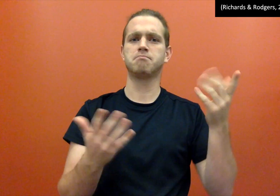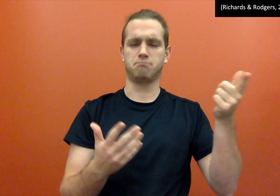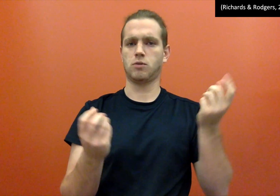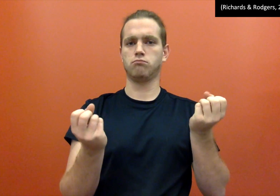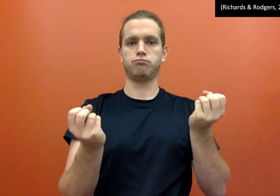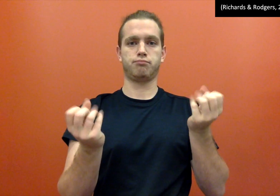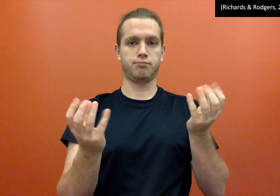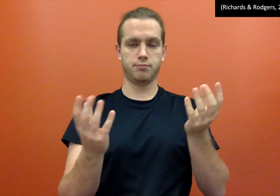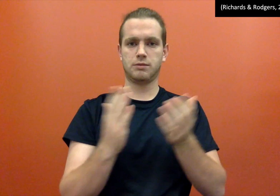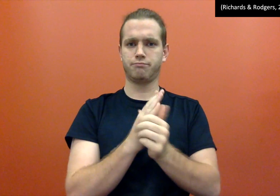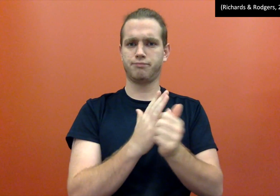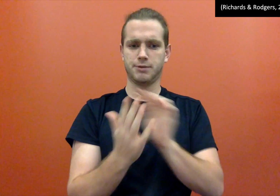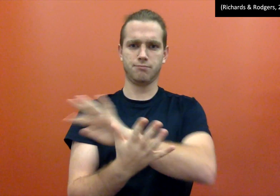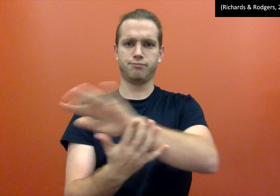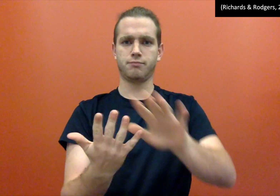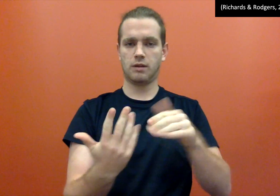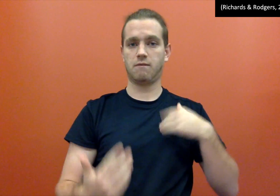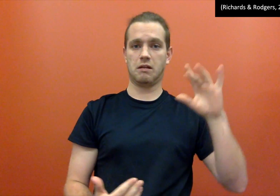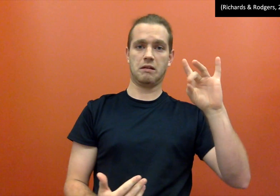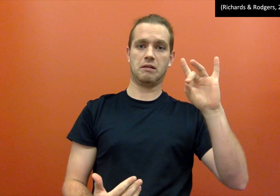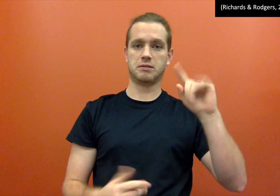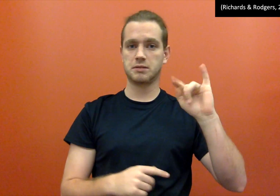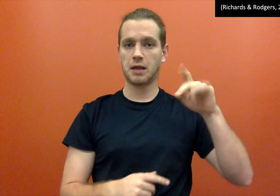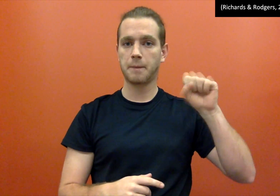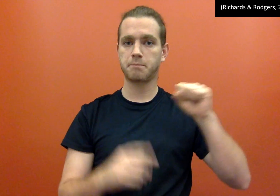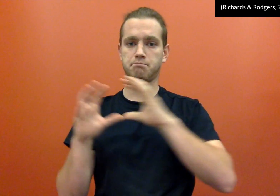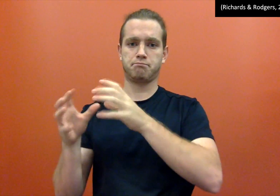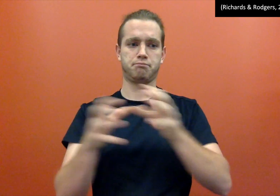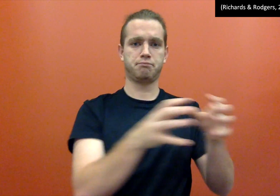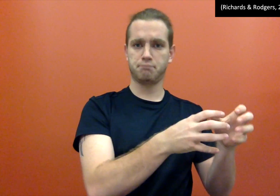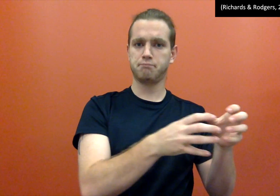Multiple Intelligence has many variety of skills and it has 8 different types of skill usages.